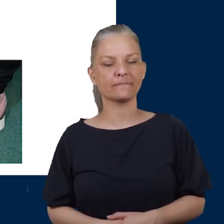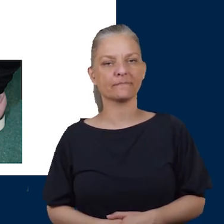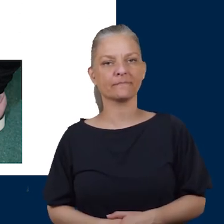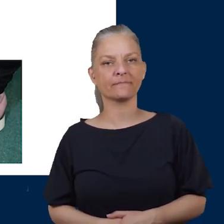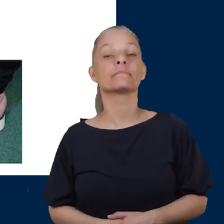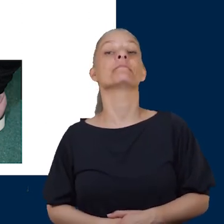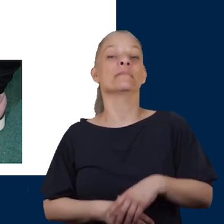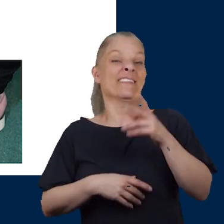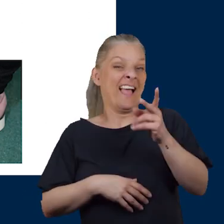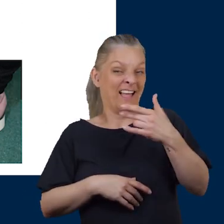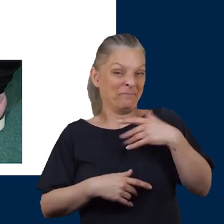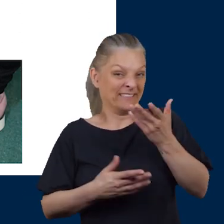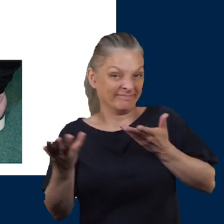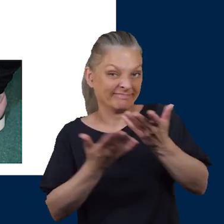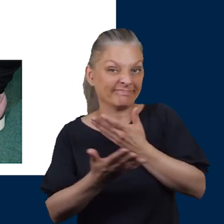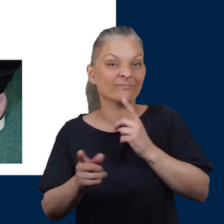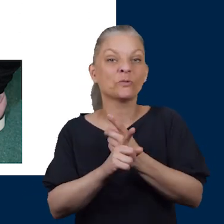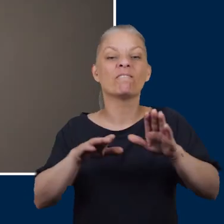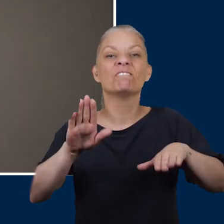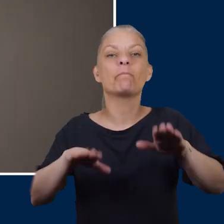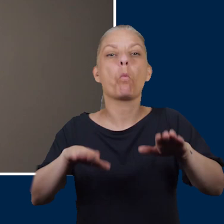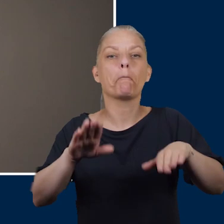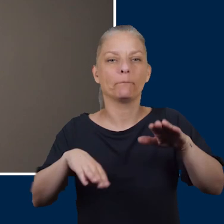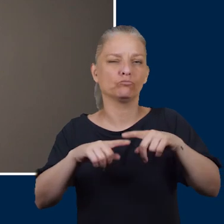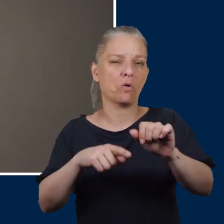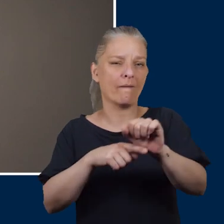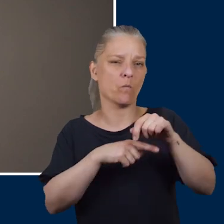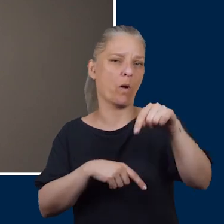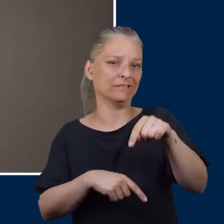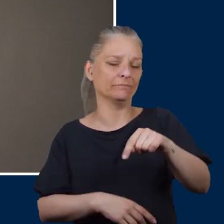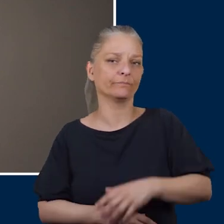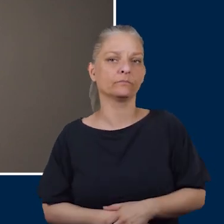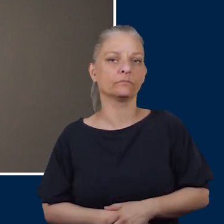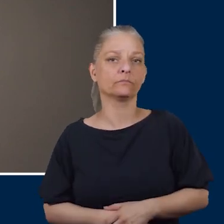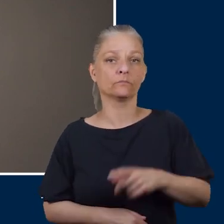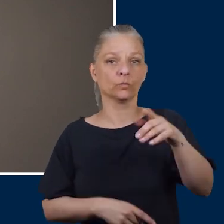Again we've discussed the flip flop try to avoid them as much as possible because you will slide up